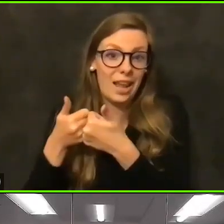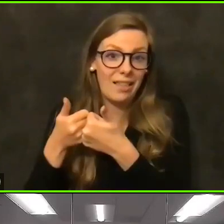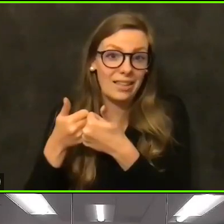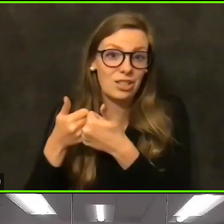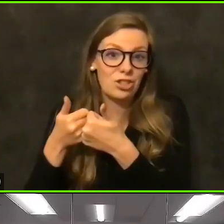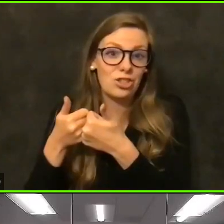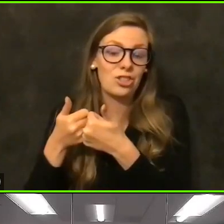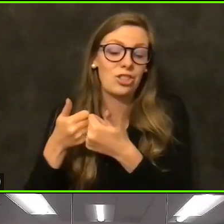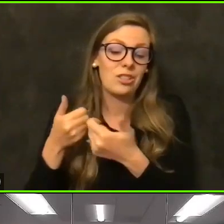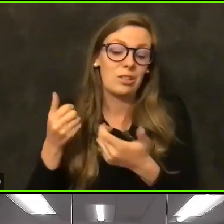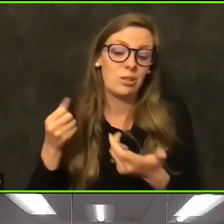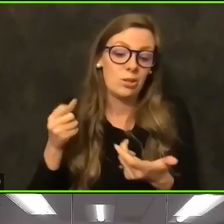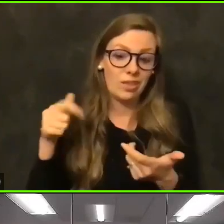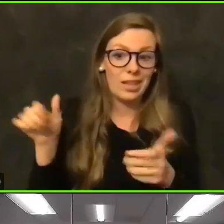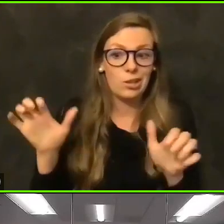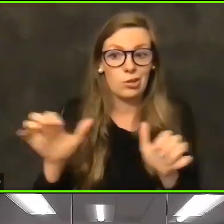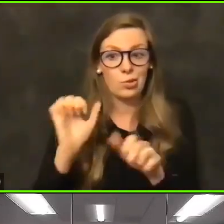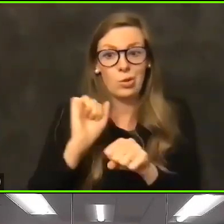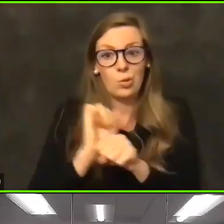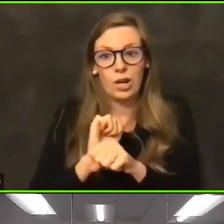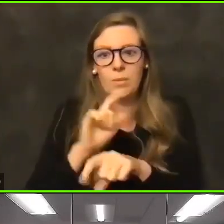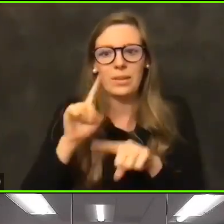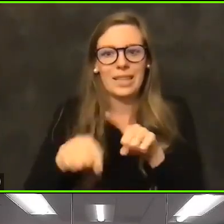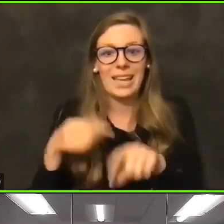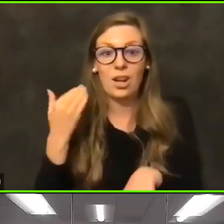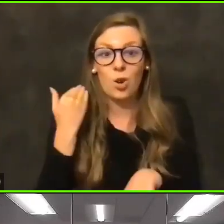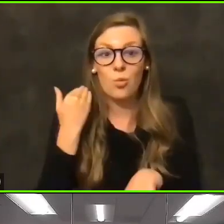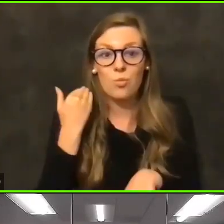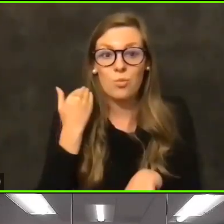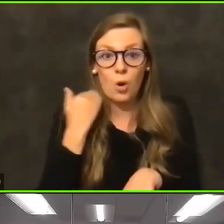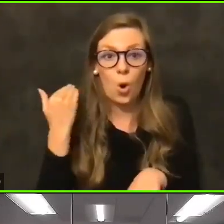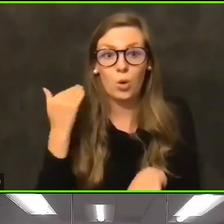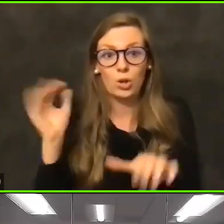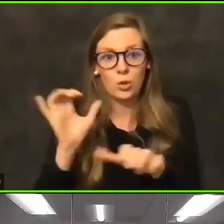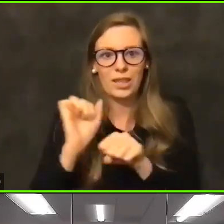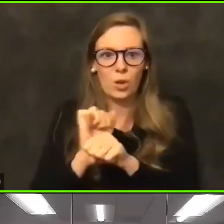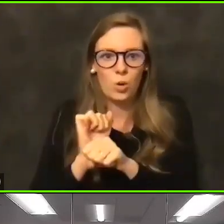They can do the work, but they can't go broke doing the work. So we have more than 60 individuals who